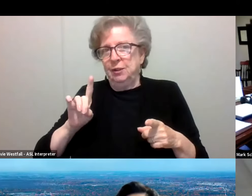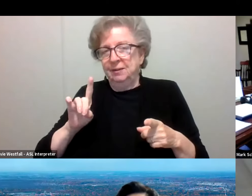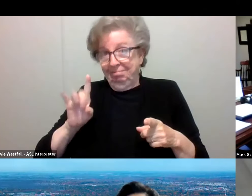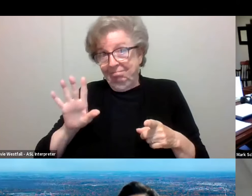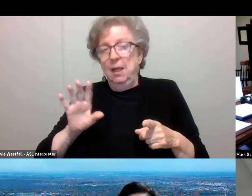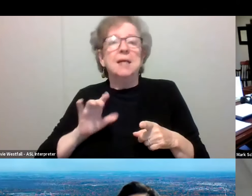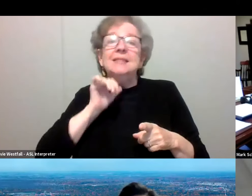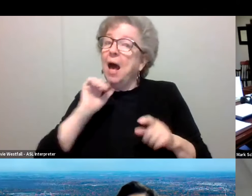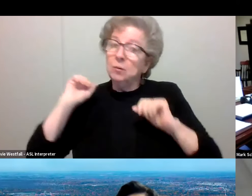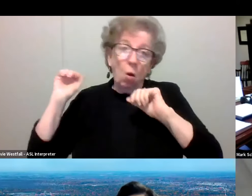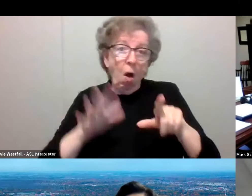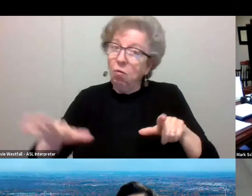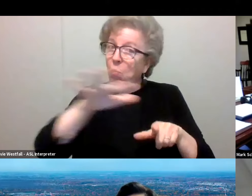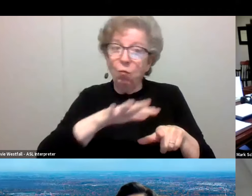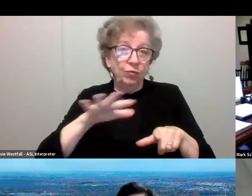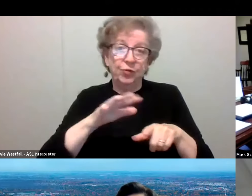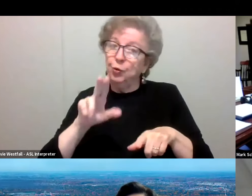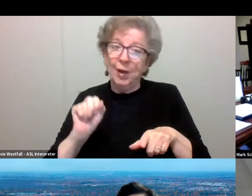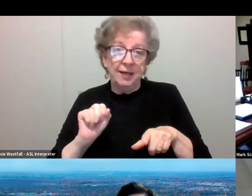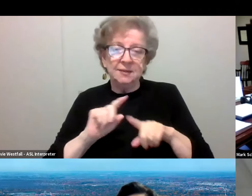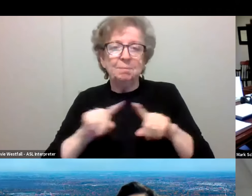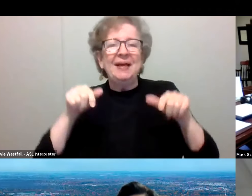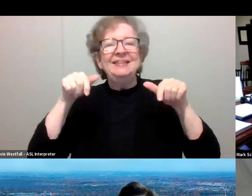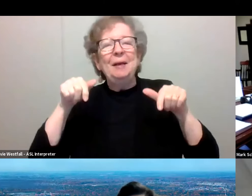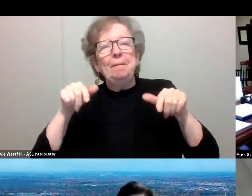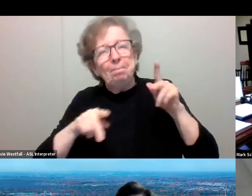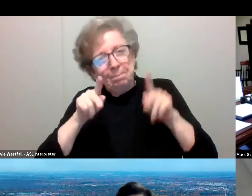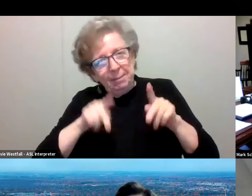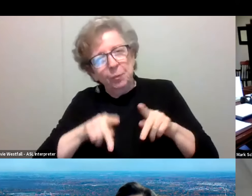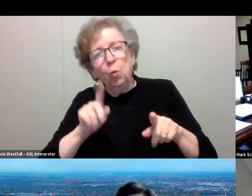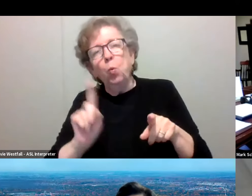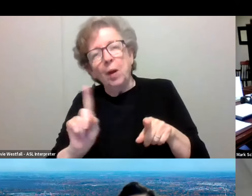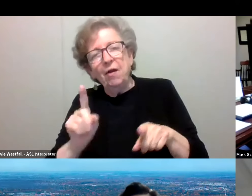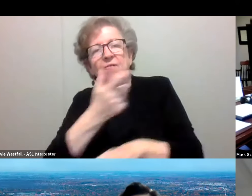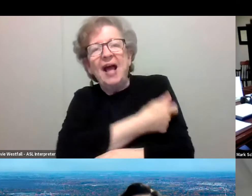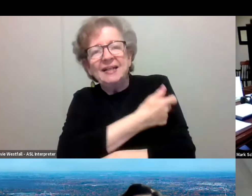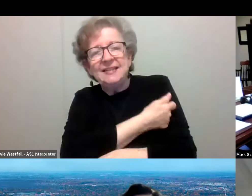but the places that are highly vaccinated are doing the best, including our region more broadly.